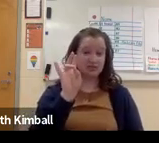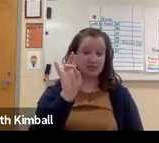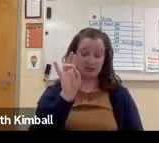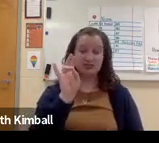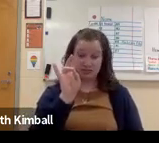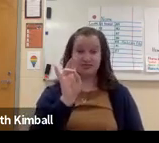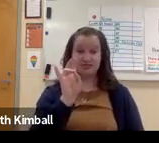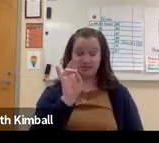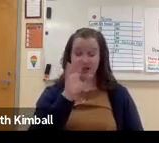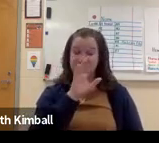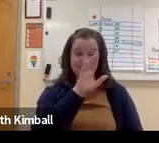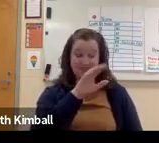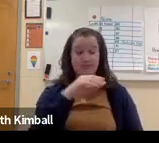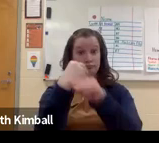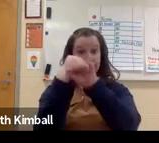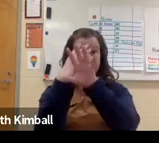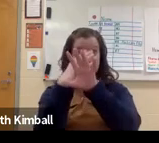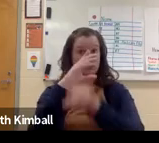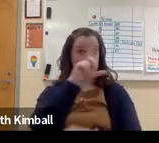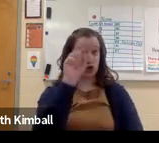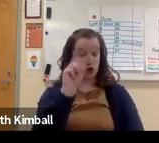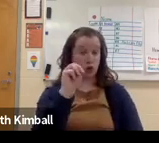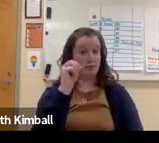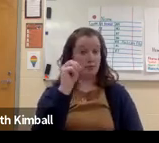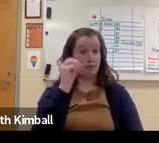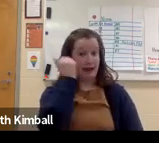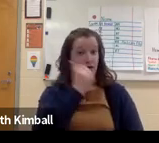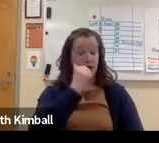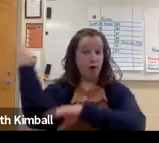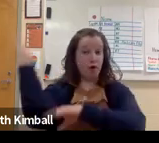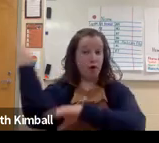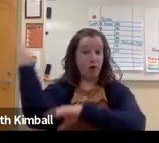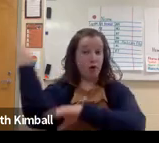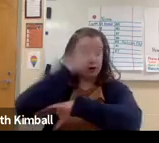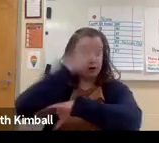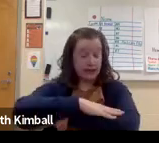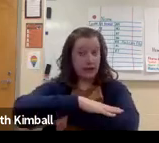they're pretty much online 24/7. Especially now.